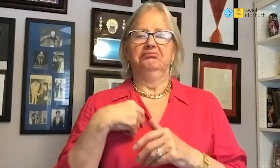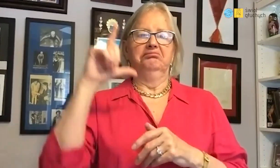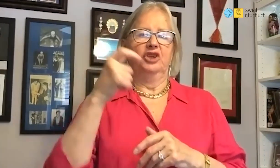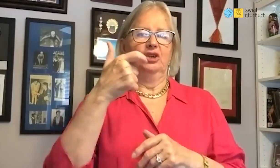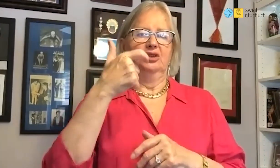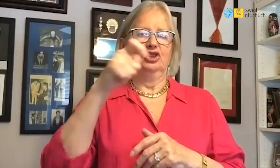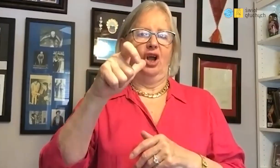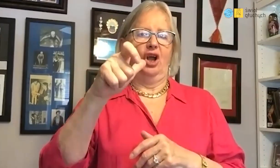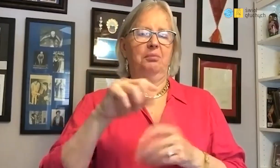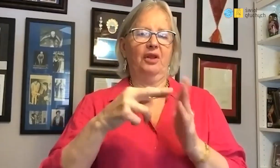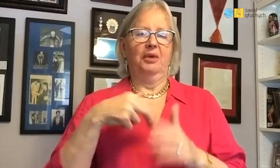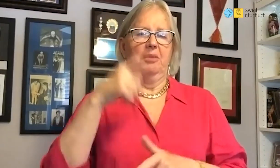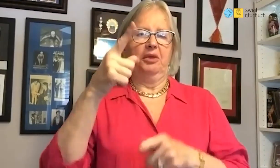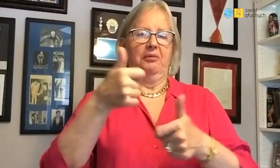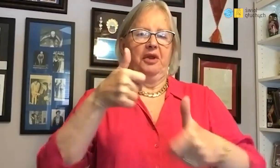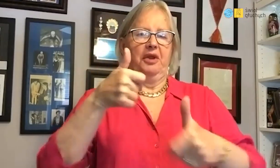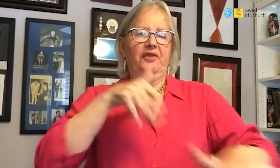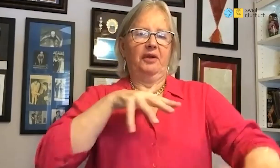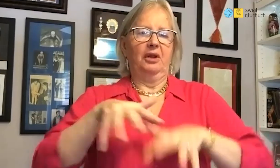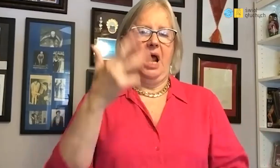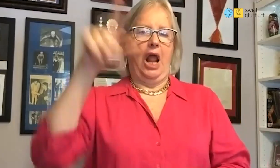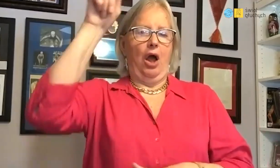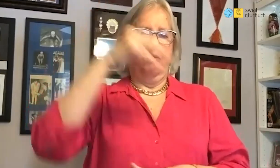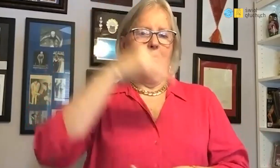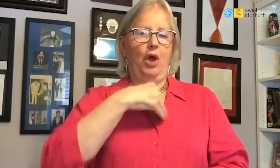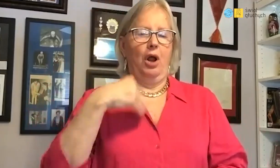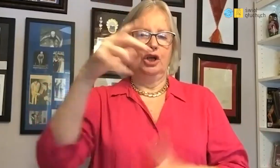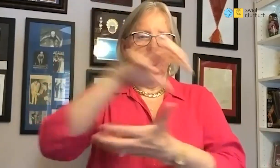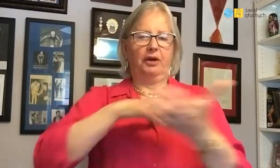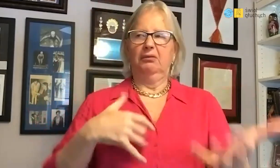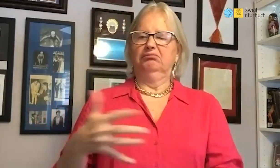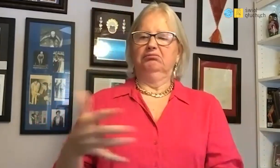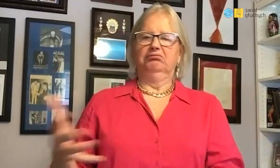I started in the 100m race, I took 3rd place at the Olympics